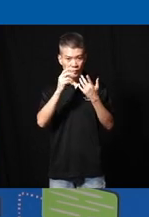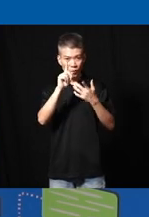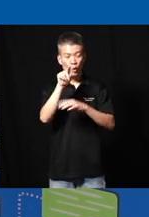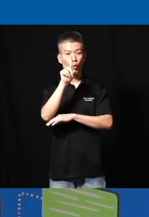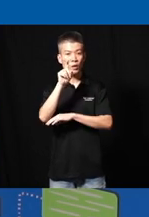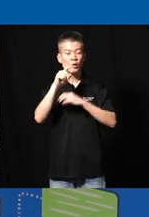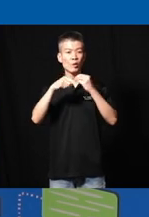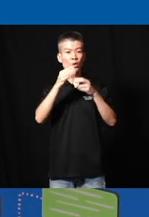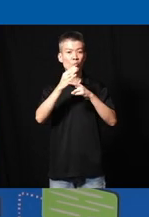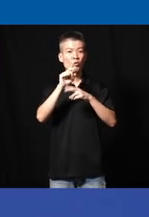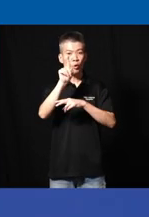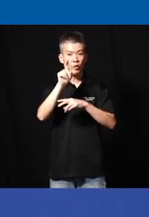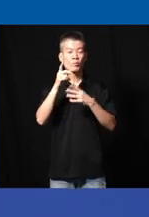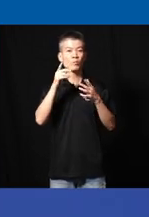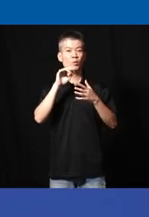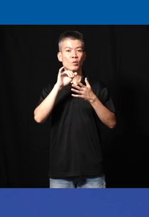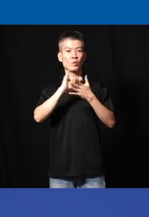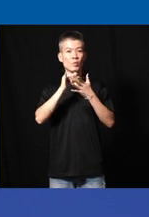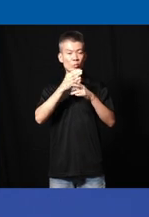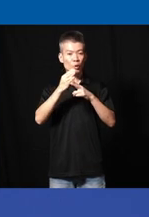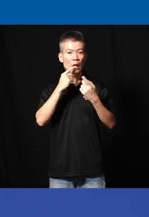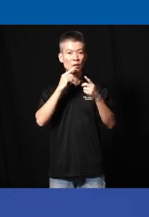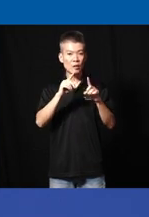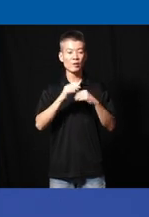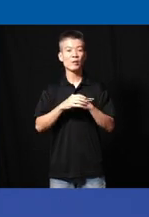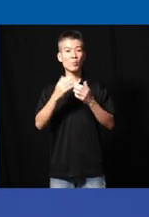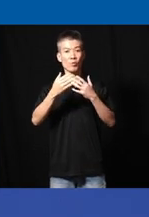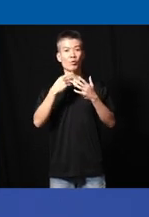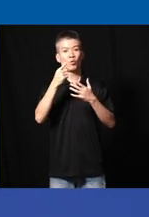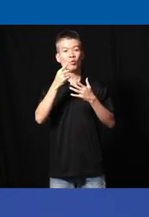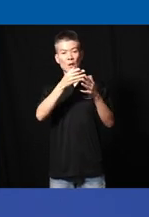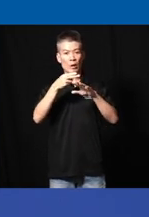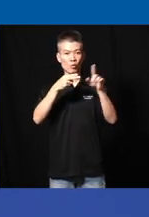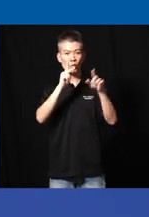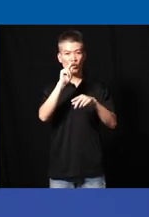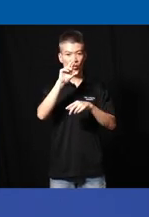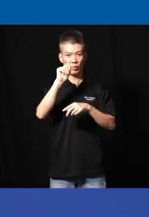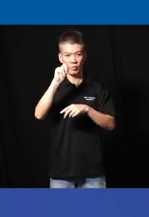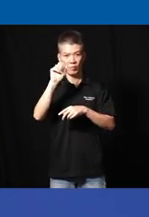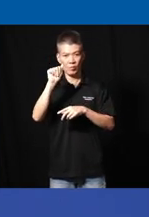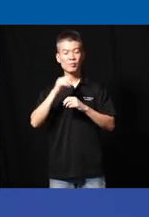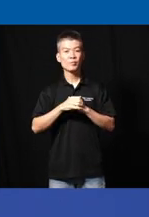and a brief question and a brief answer newk site uh before we hand over to kirana um you